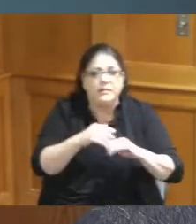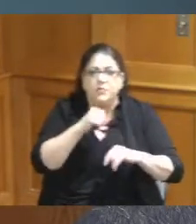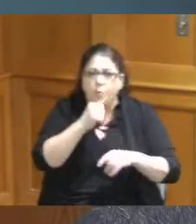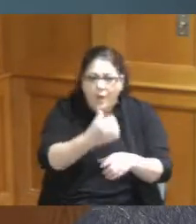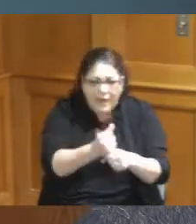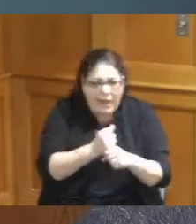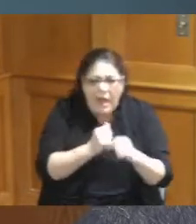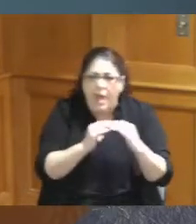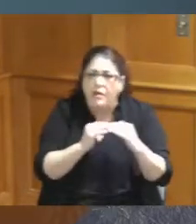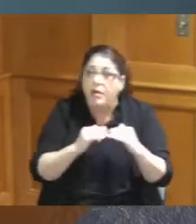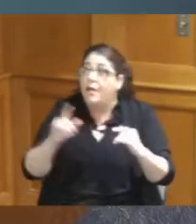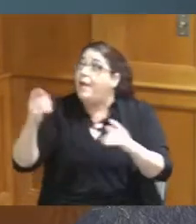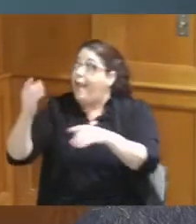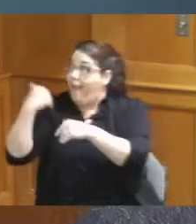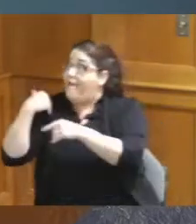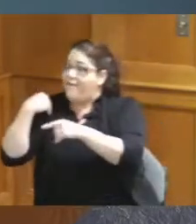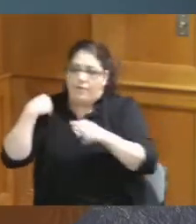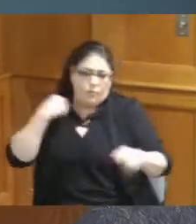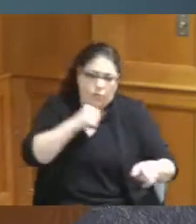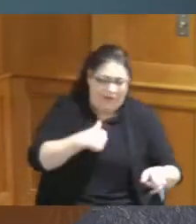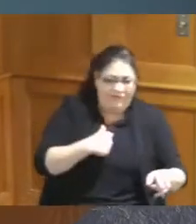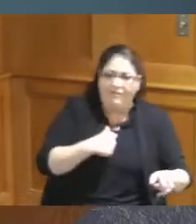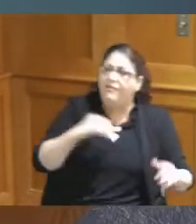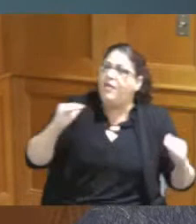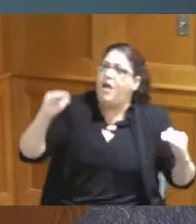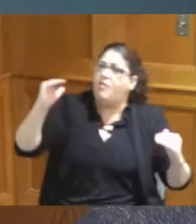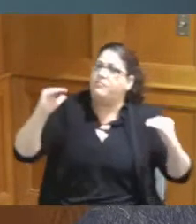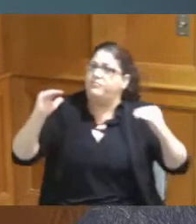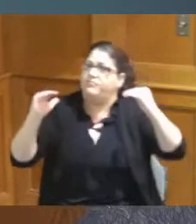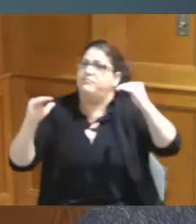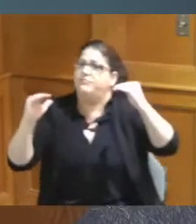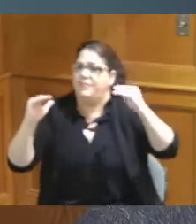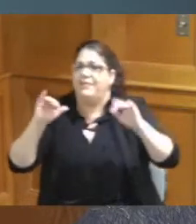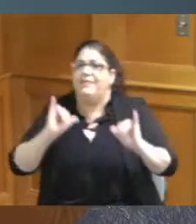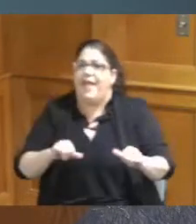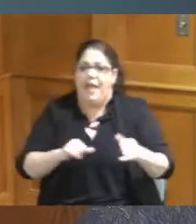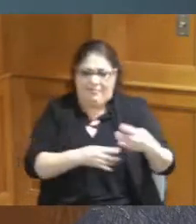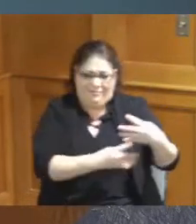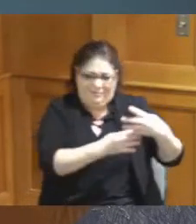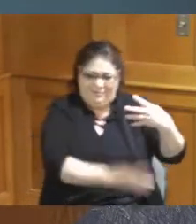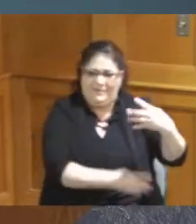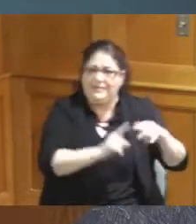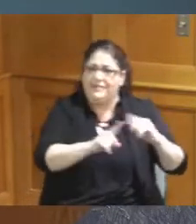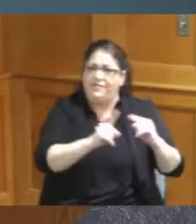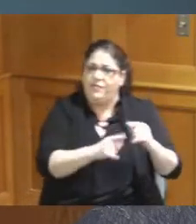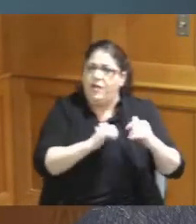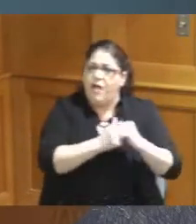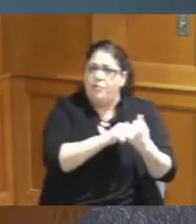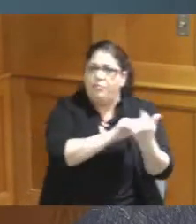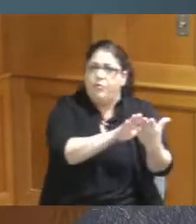no one's left behind and we have a number of things that we have done in this month